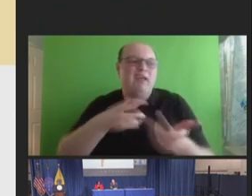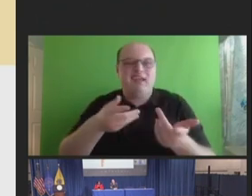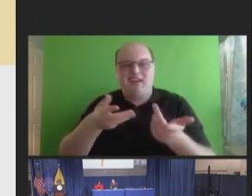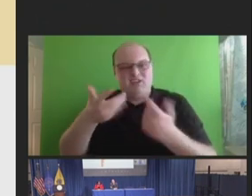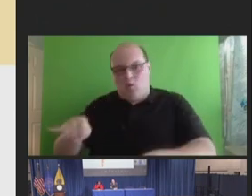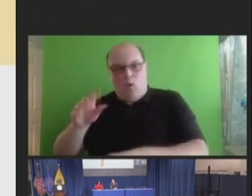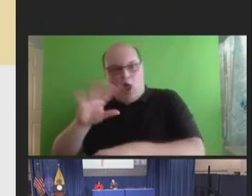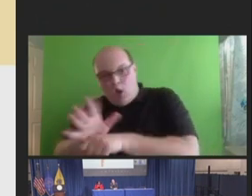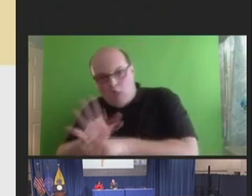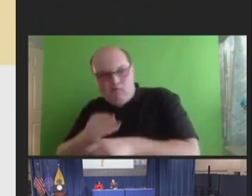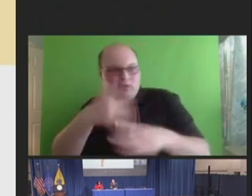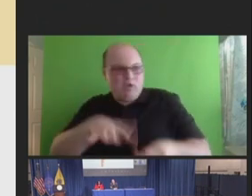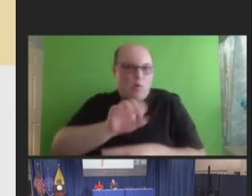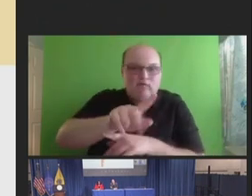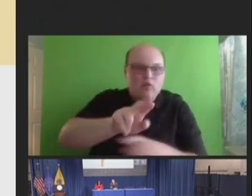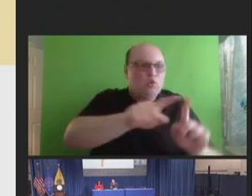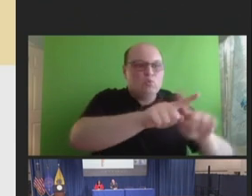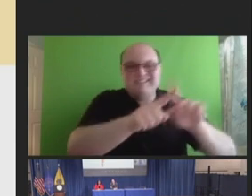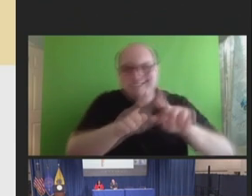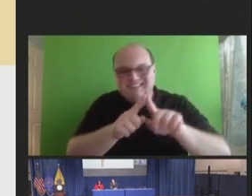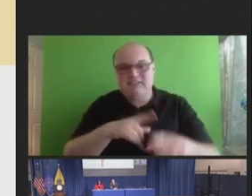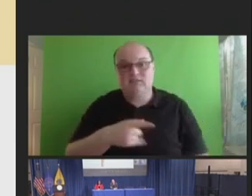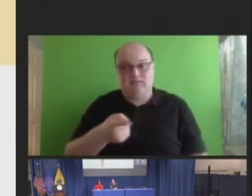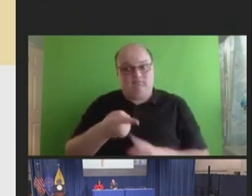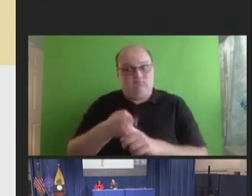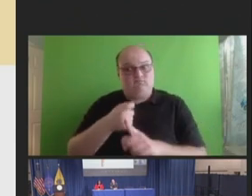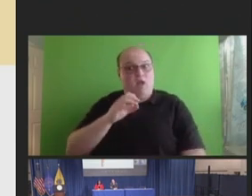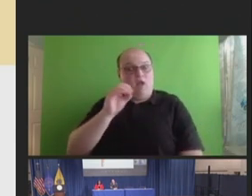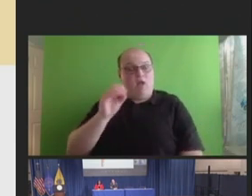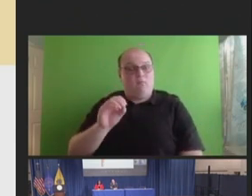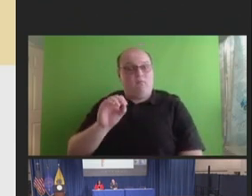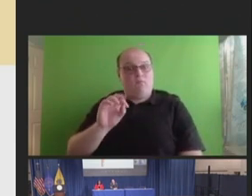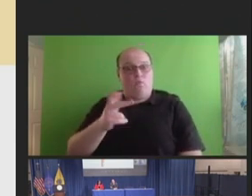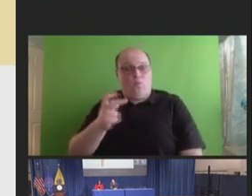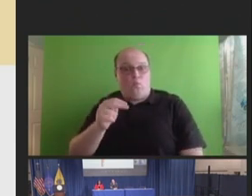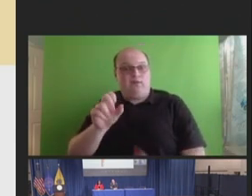community. You know, being from Oregon, this is definitely something that we encounter